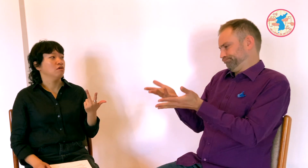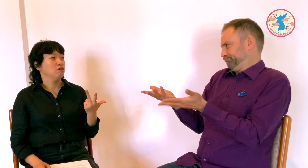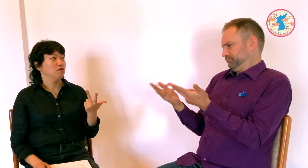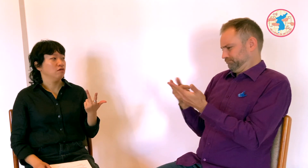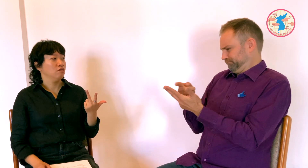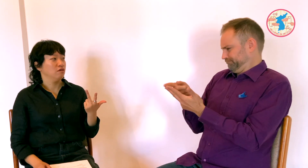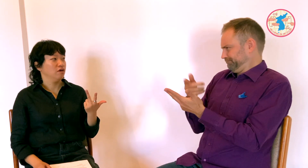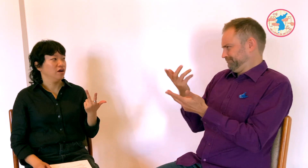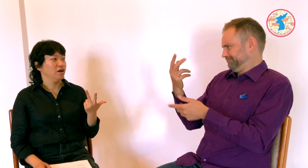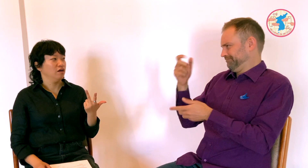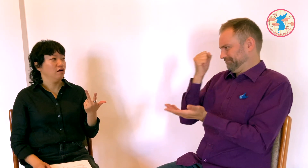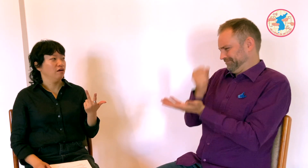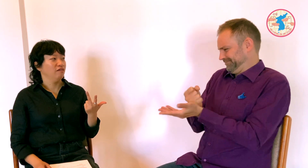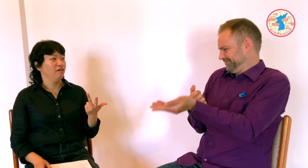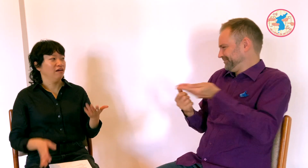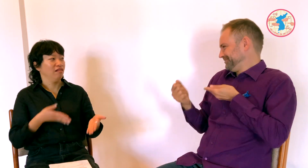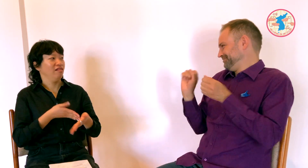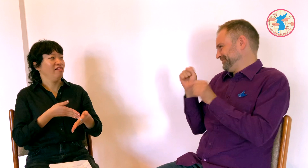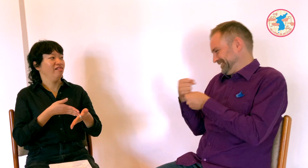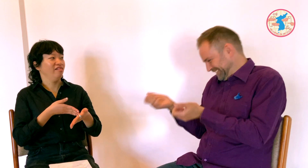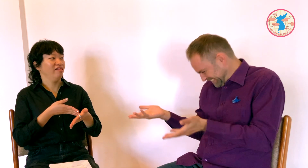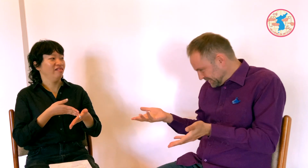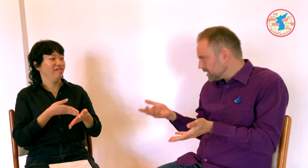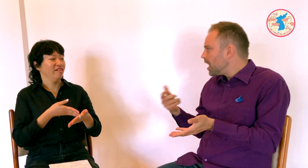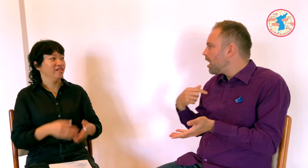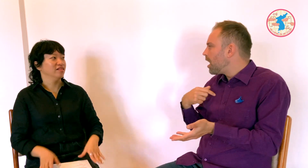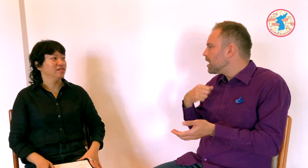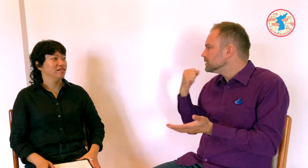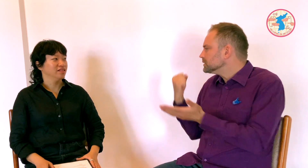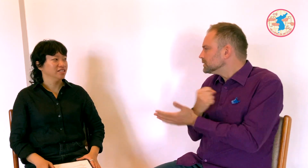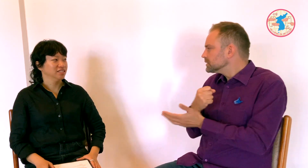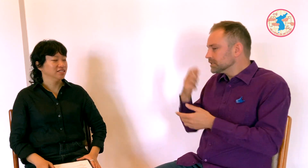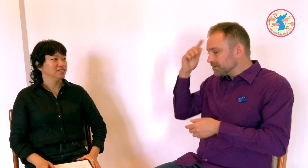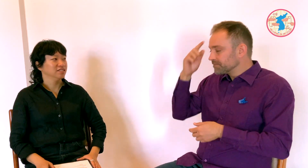Therefore, they clearly won't issue me a visa. I was so gutted!